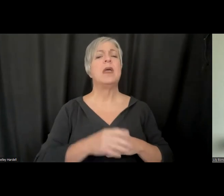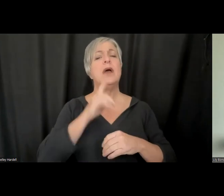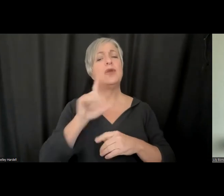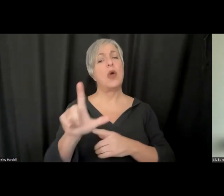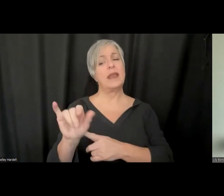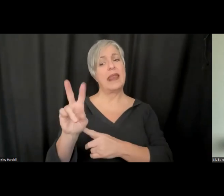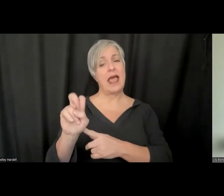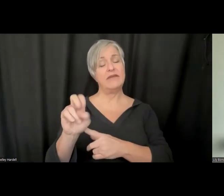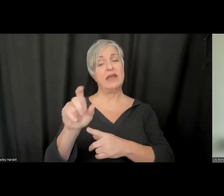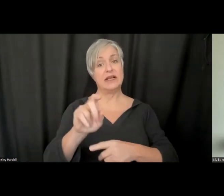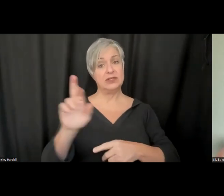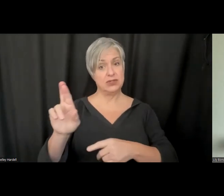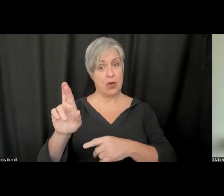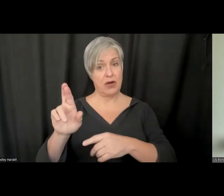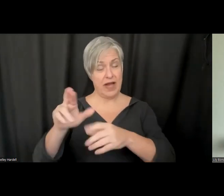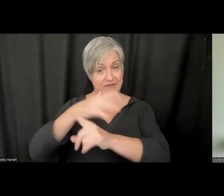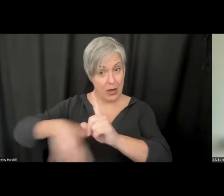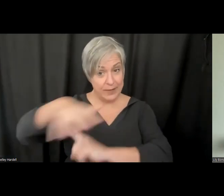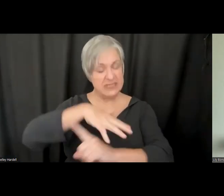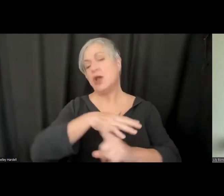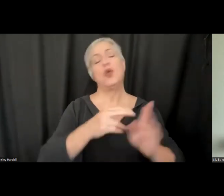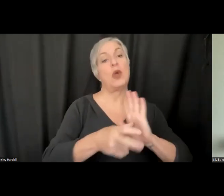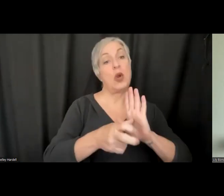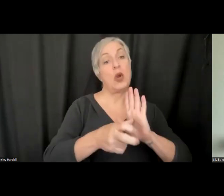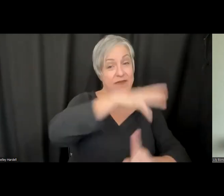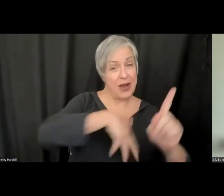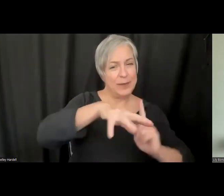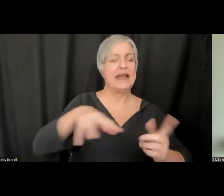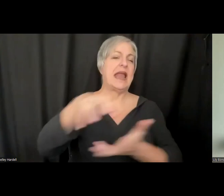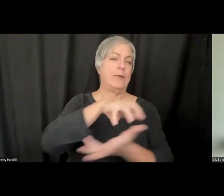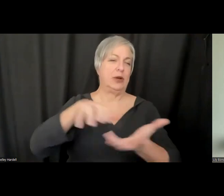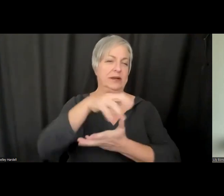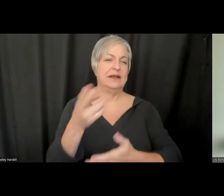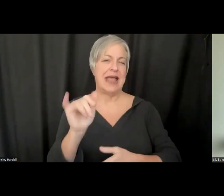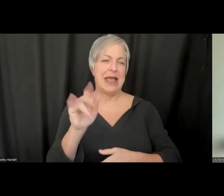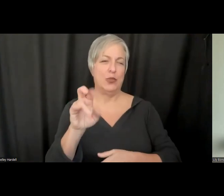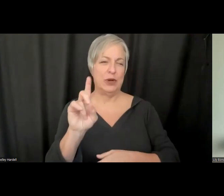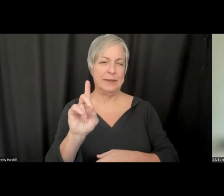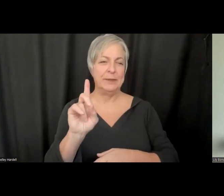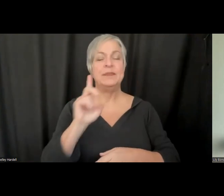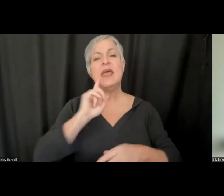and recorded XR environments and there are hybrid environments. I'm going to focus primarily on recorded, because I think it is